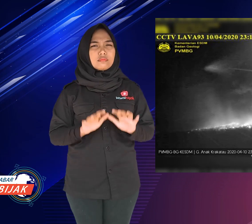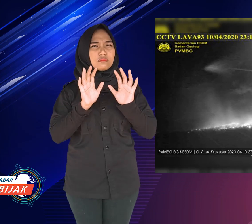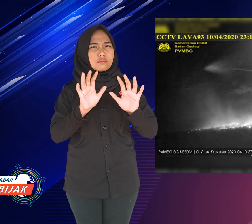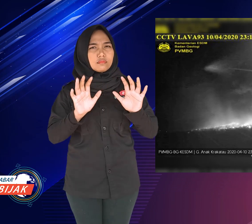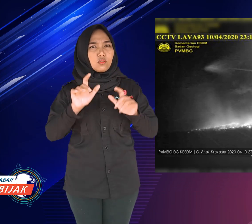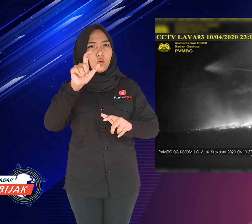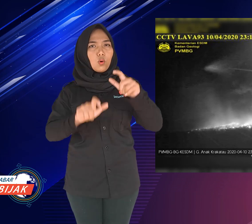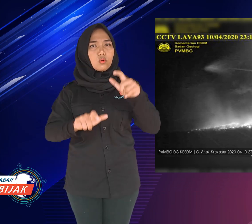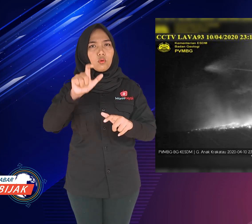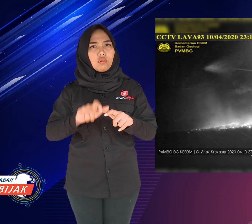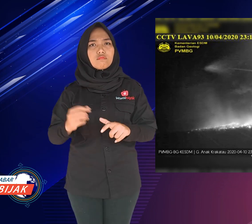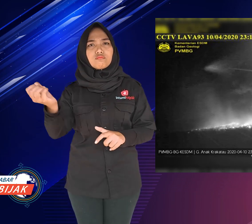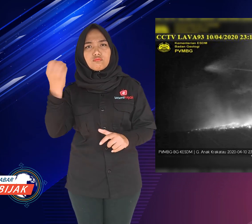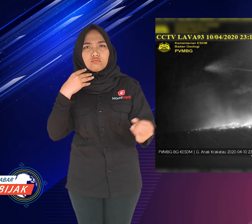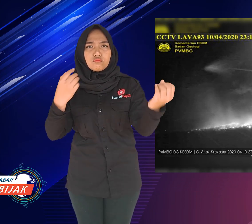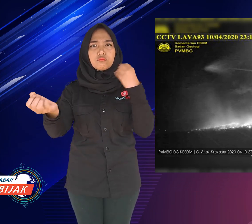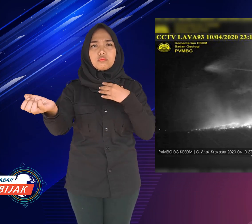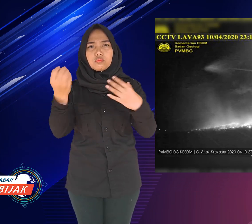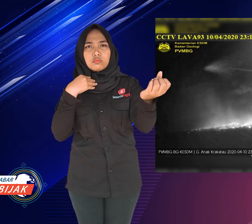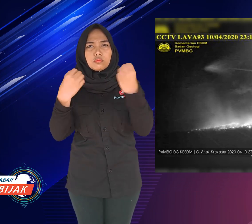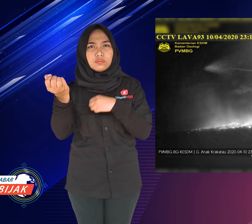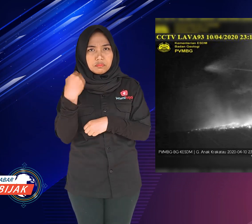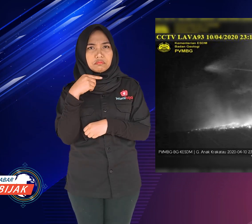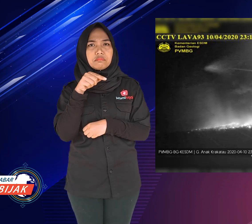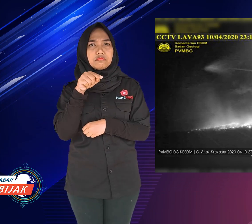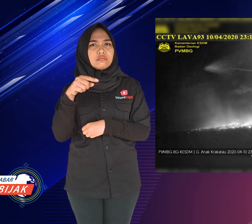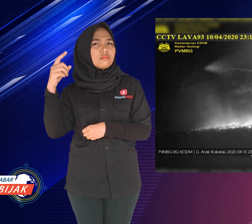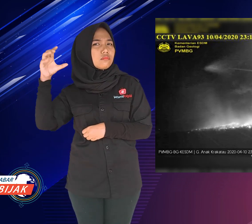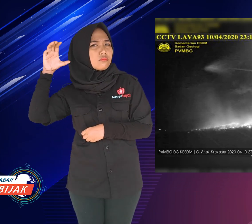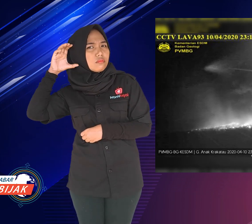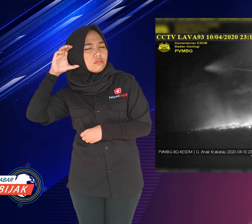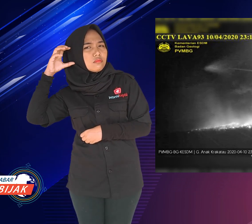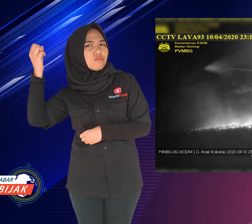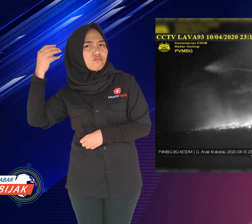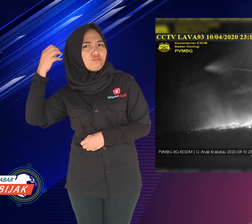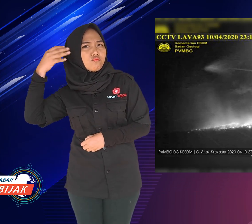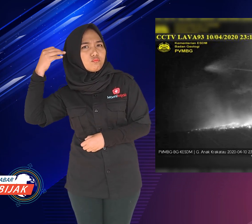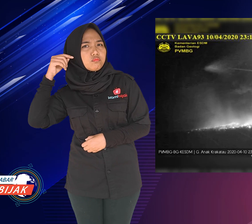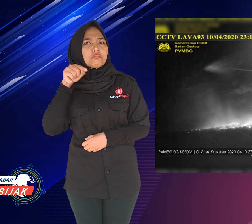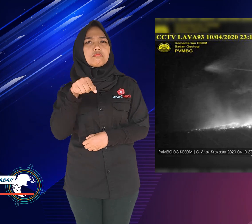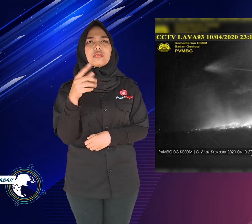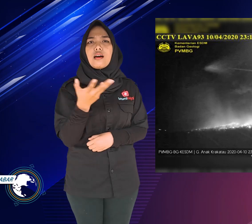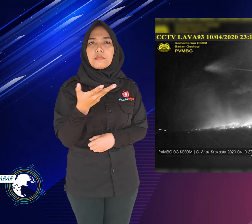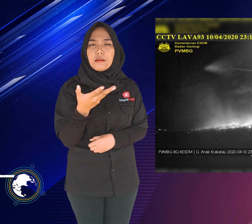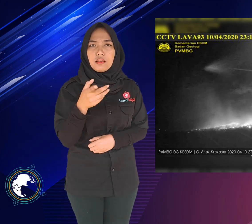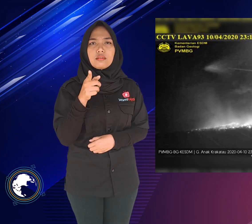Do many people wonder where the sound comes from?